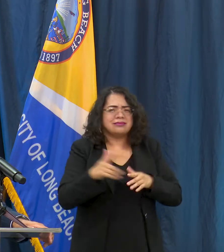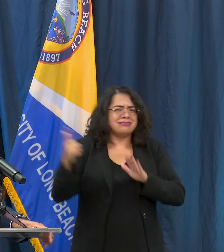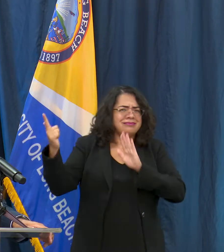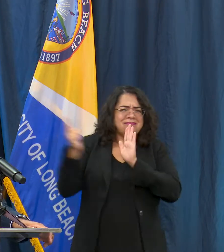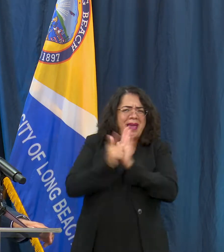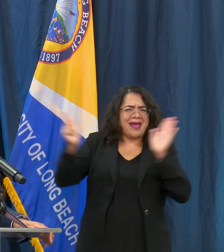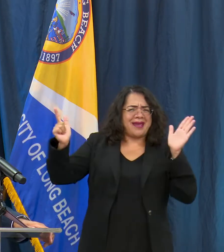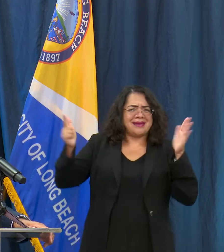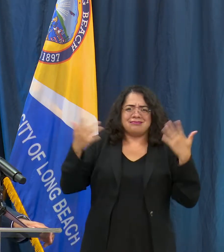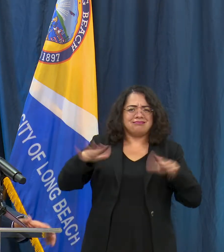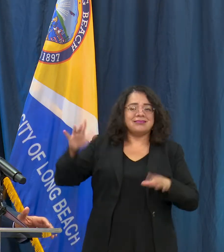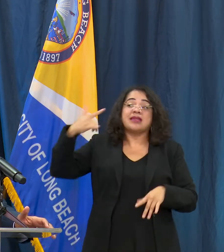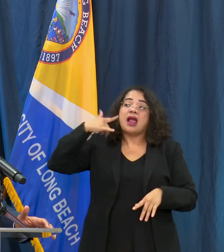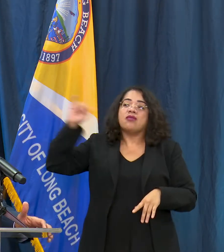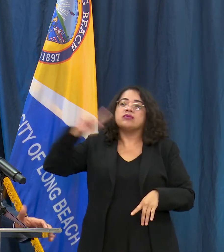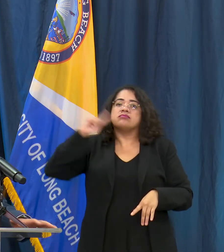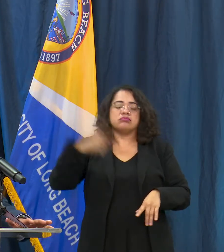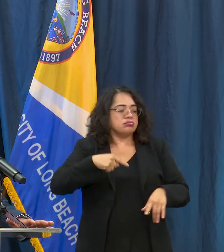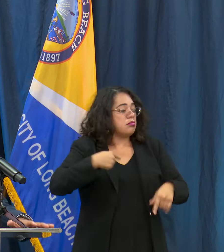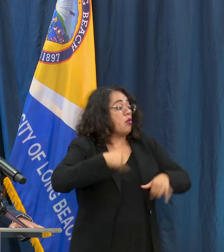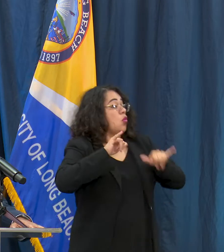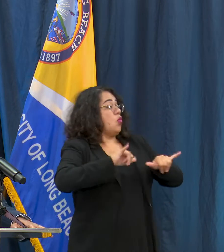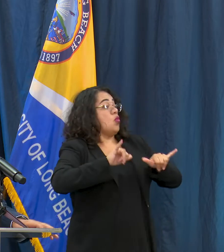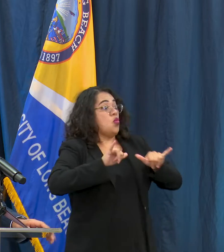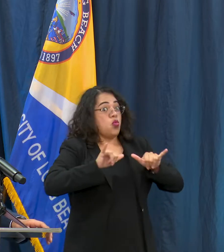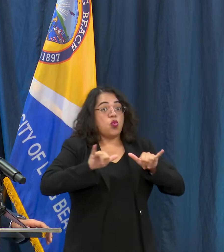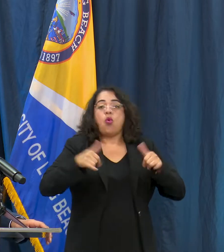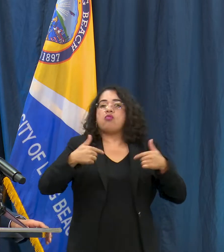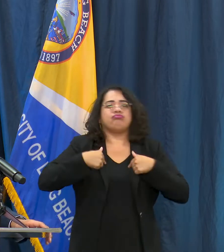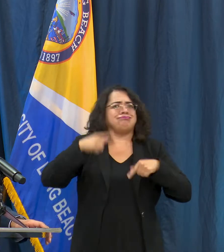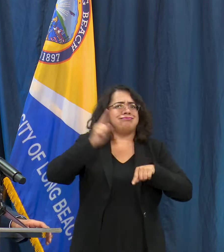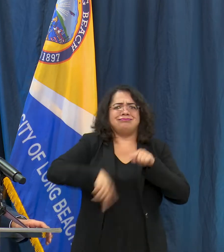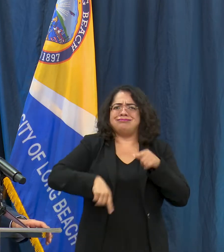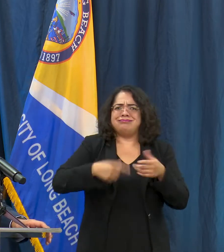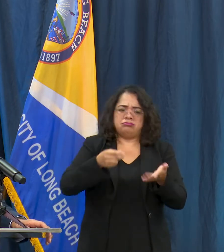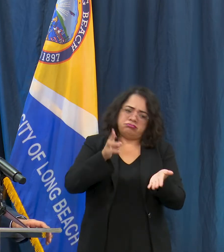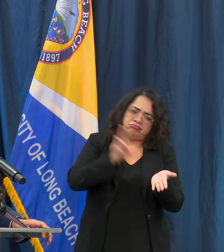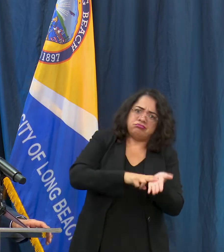and so I know that's disappointing for a lot of folks and I think what the state